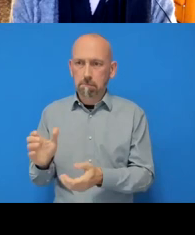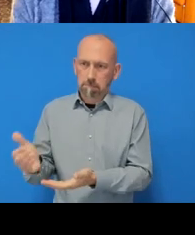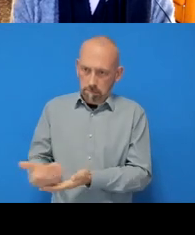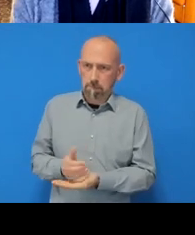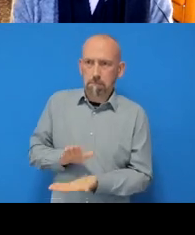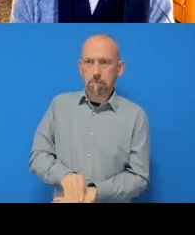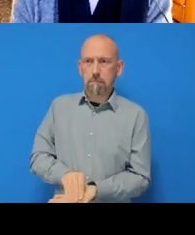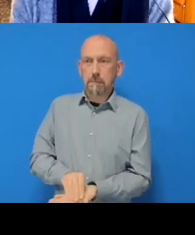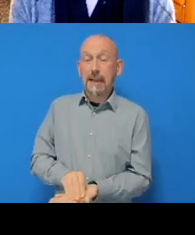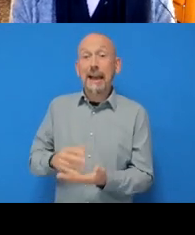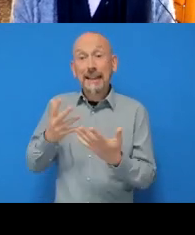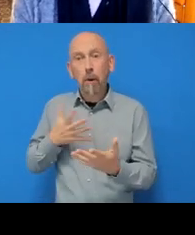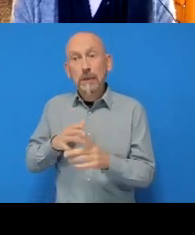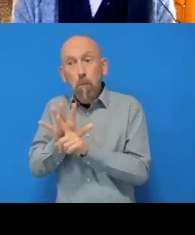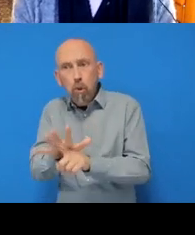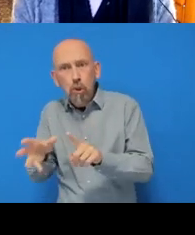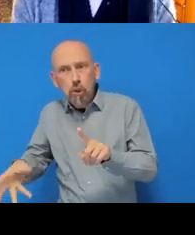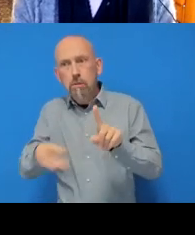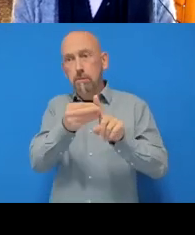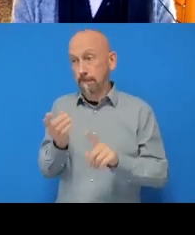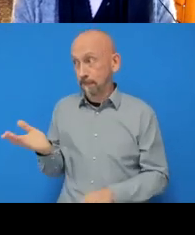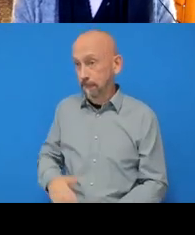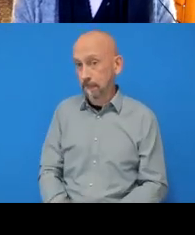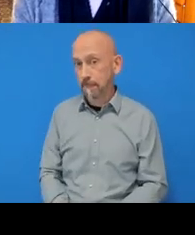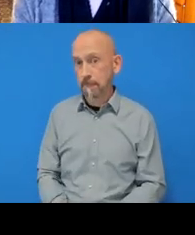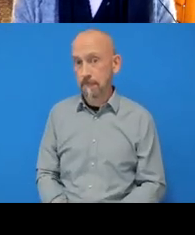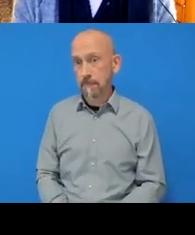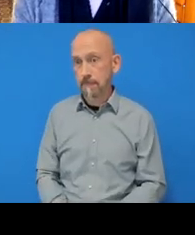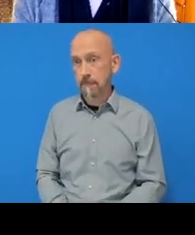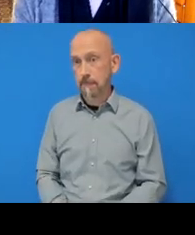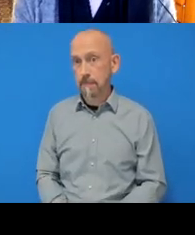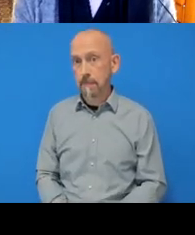So I kind of showed you on GitHub in between those two steps earlier,